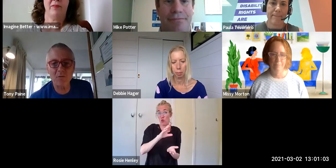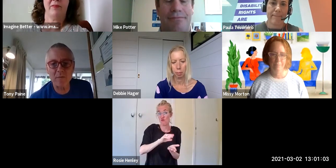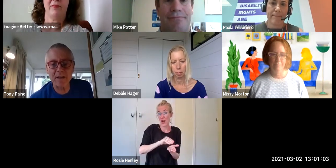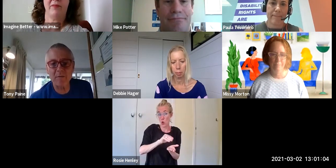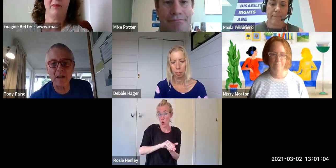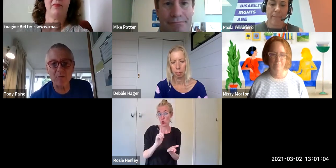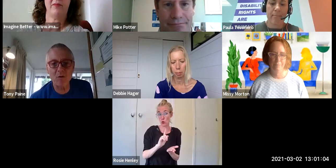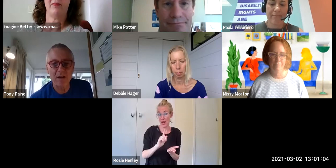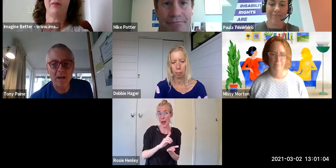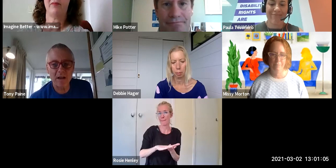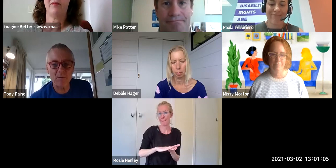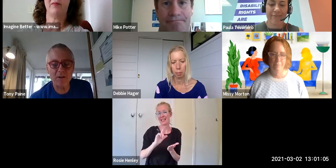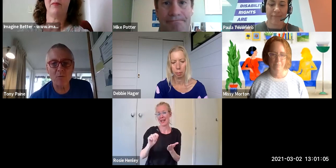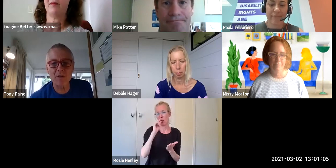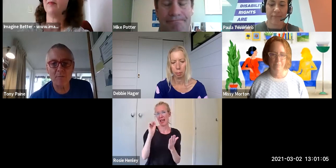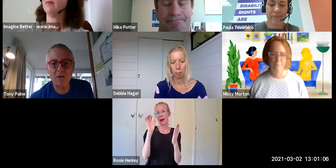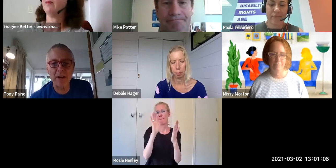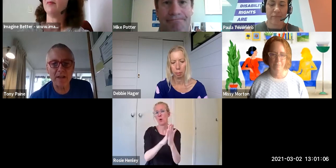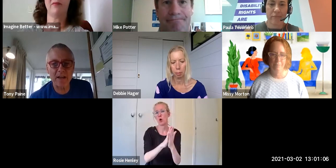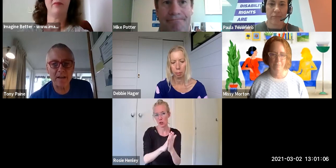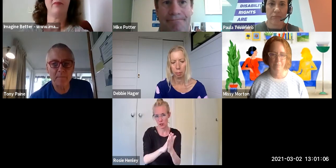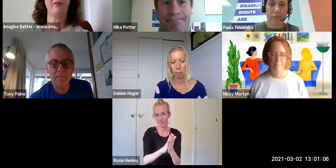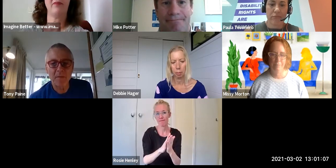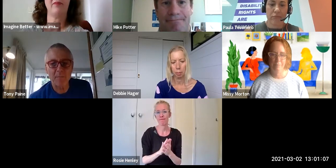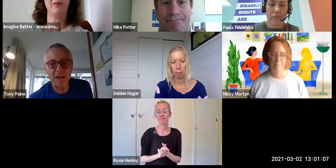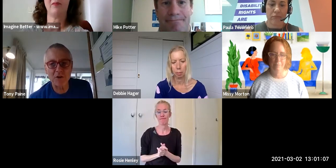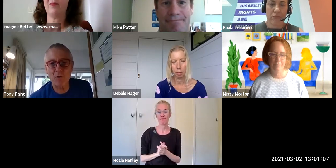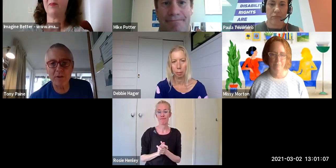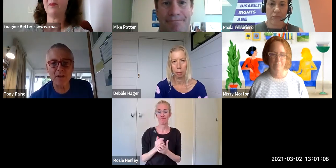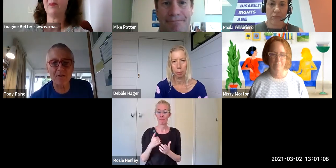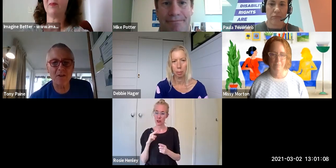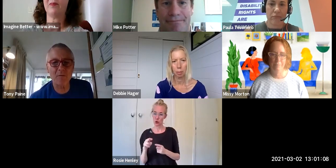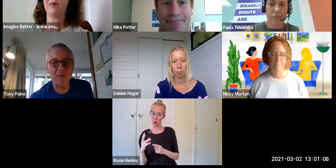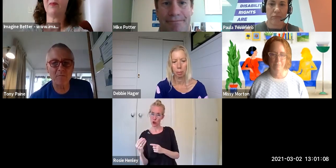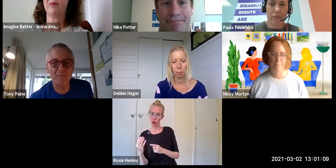so we'll make that available. I saw someone on the chat saying, 'I'm glad you're recording this because there's so much